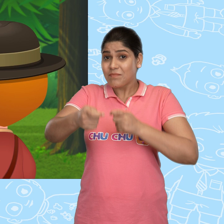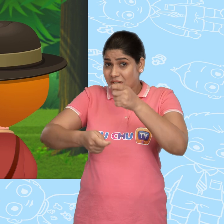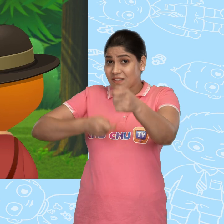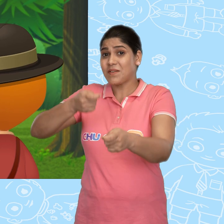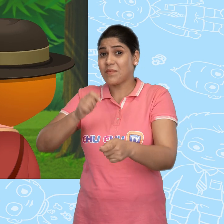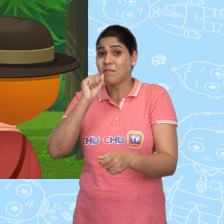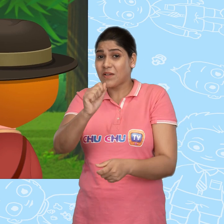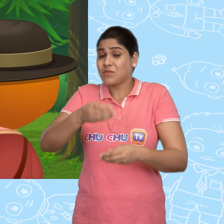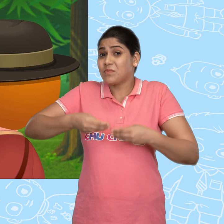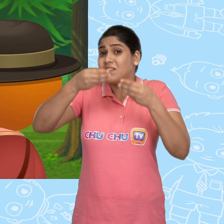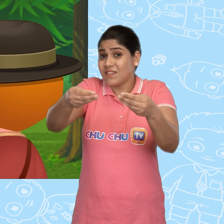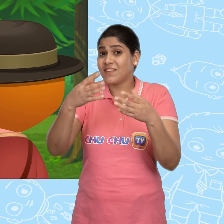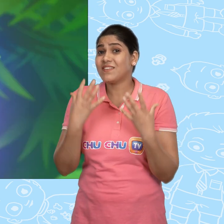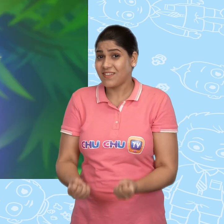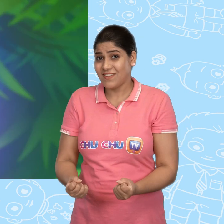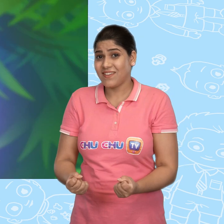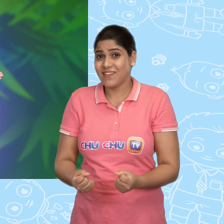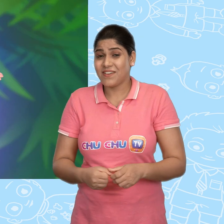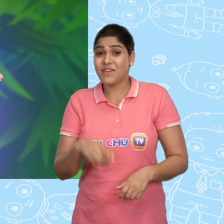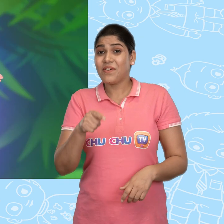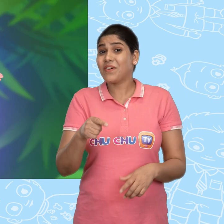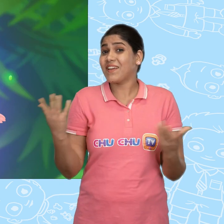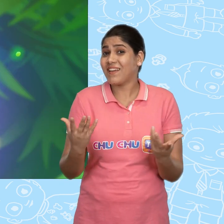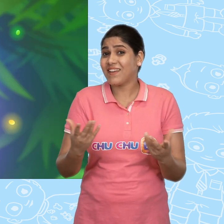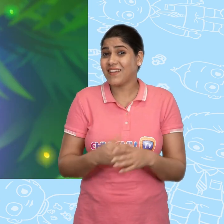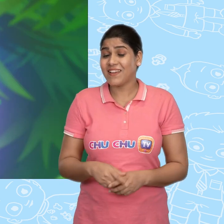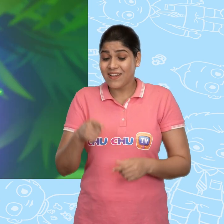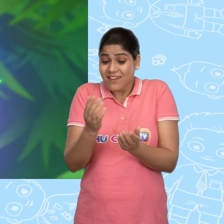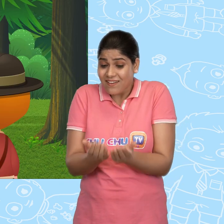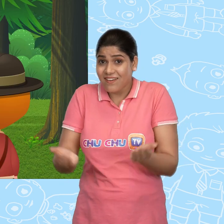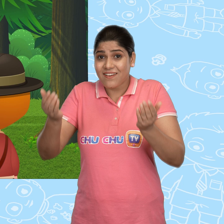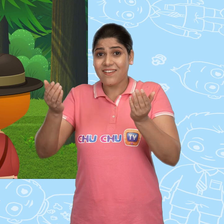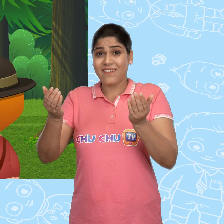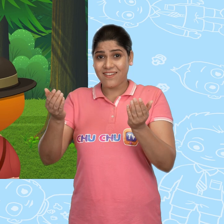I'd like to give you something too. Please take this bowl.